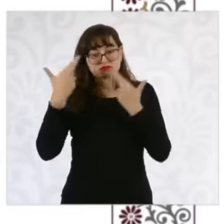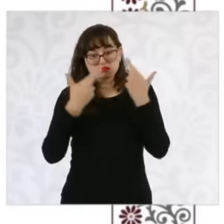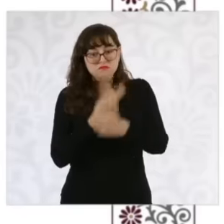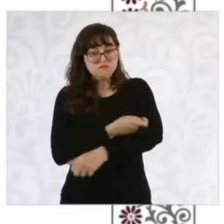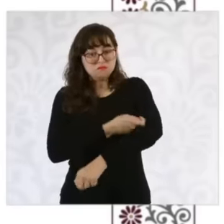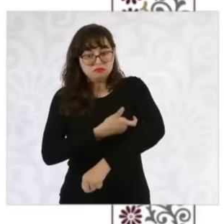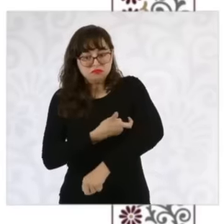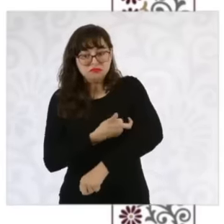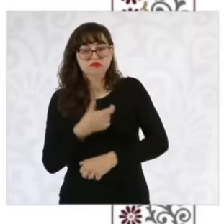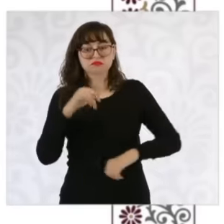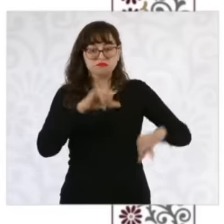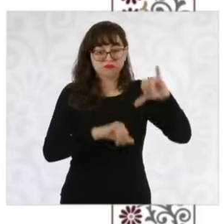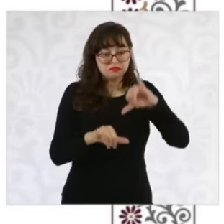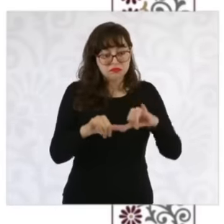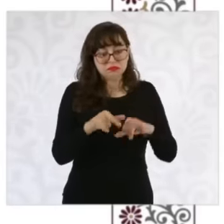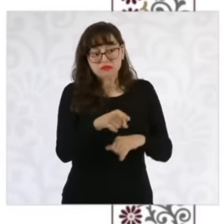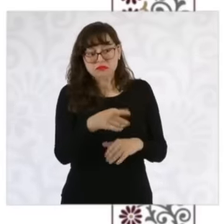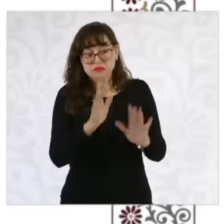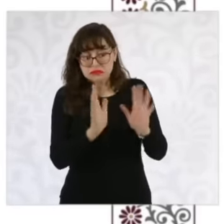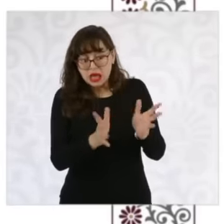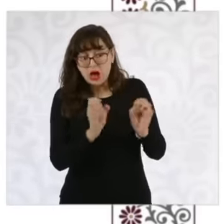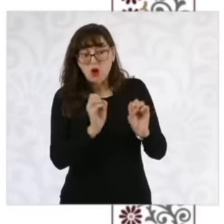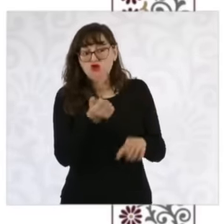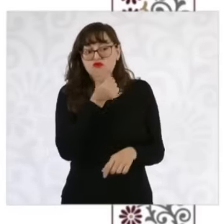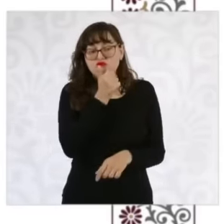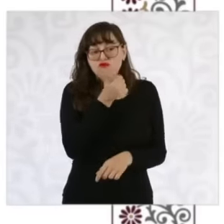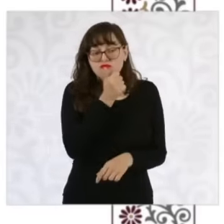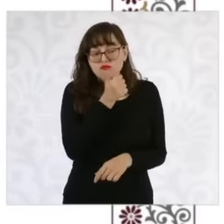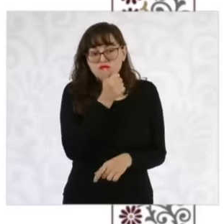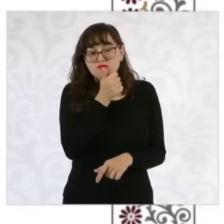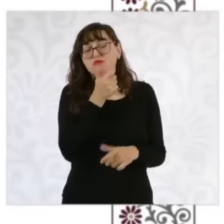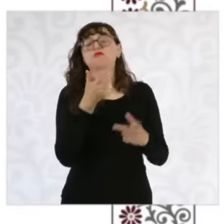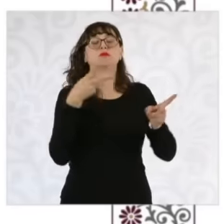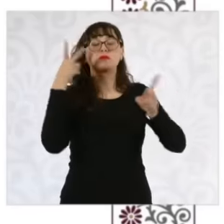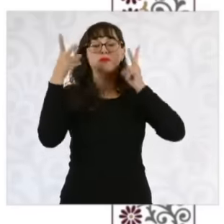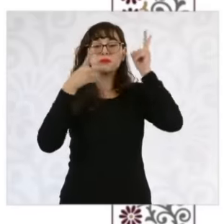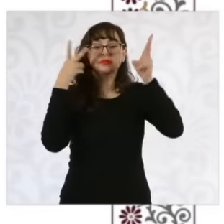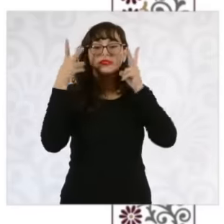that they need and have not been able to do How many visits to the doctor in a certain